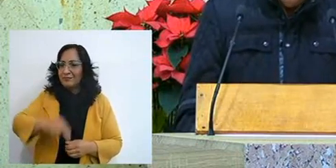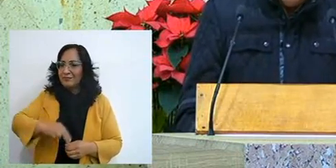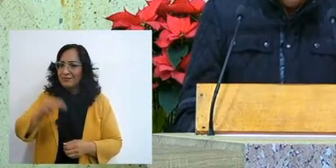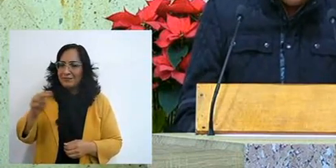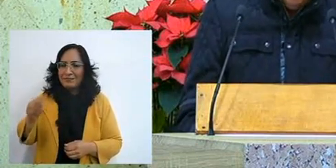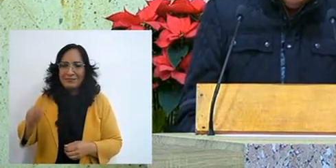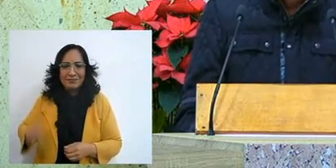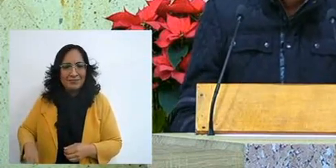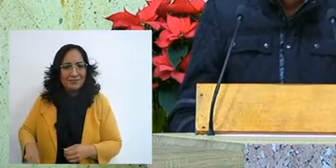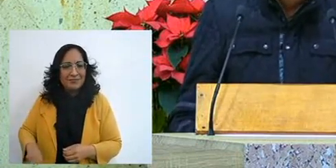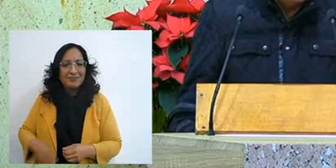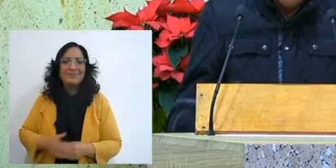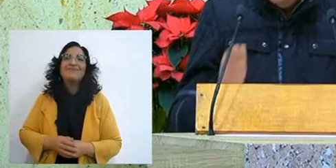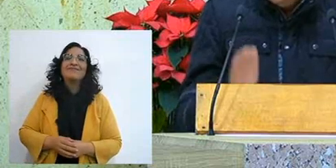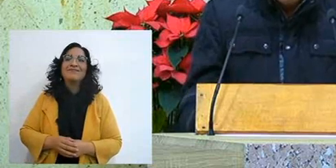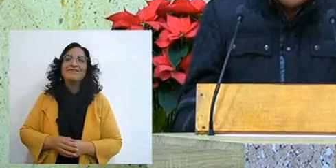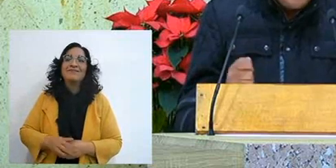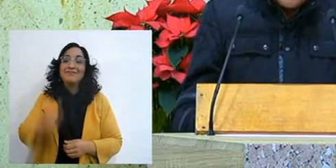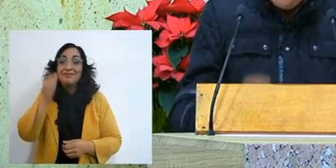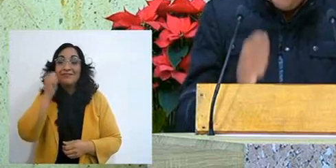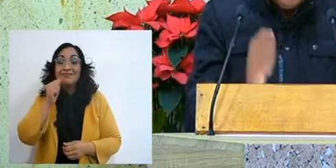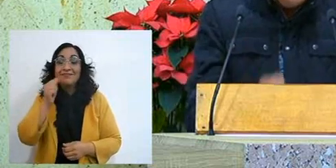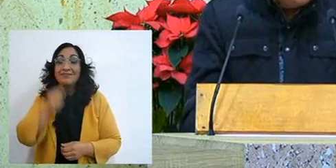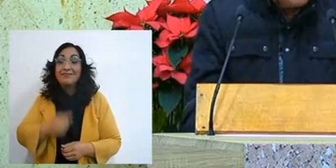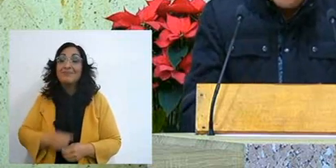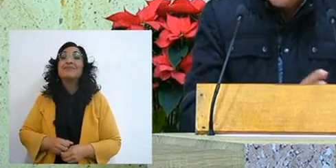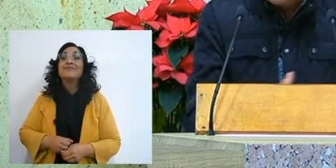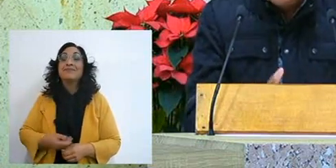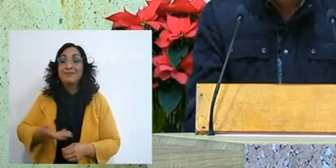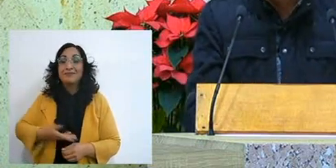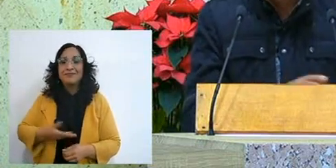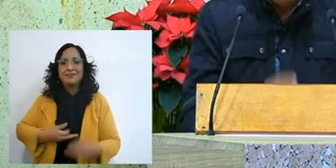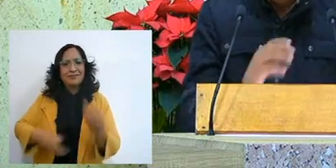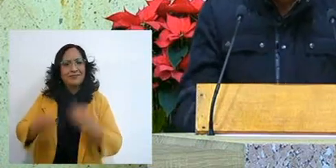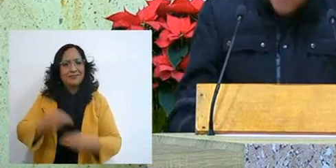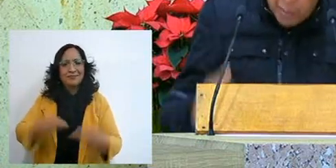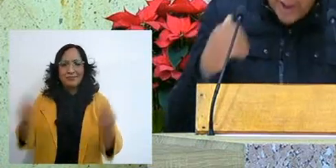our supplier always told me, he didn't say, stop, keep the tank, finish it